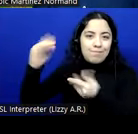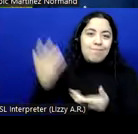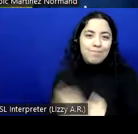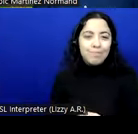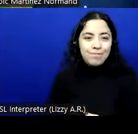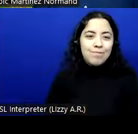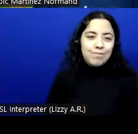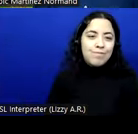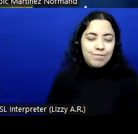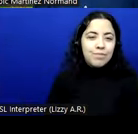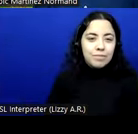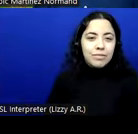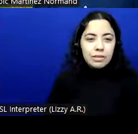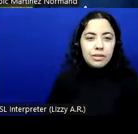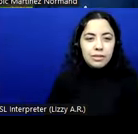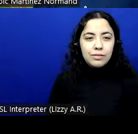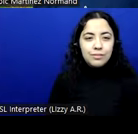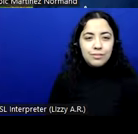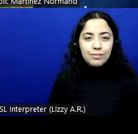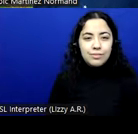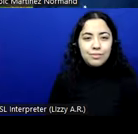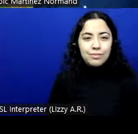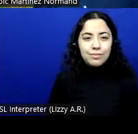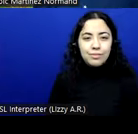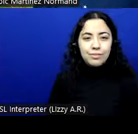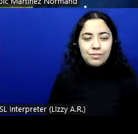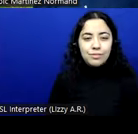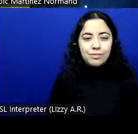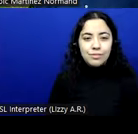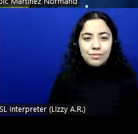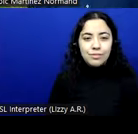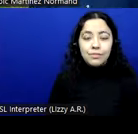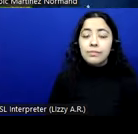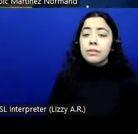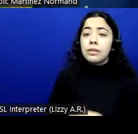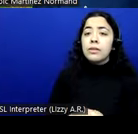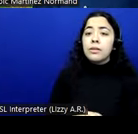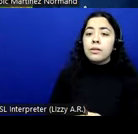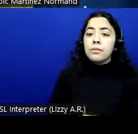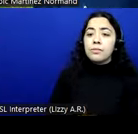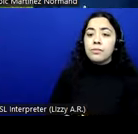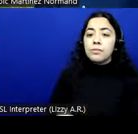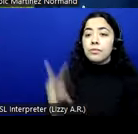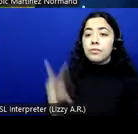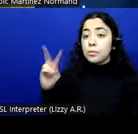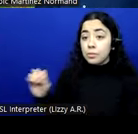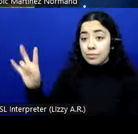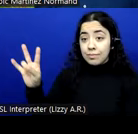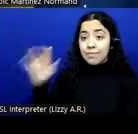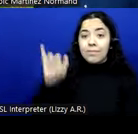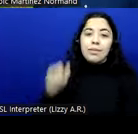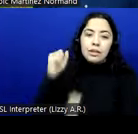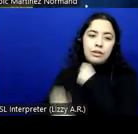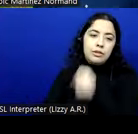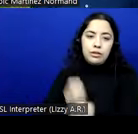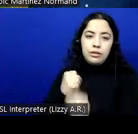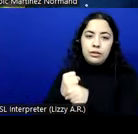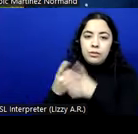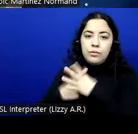So 2007 was the year we started Phase 1 of the mandate. It was a research state. We wanted to